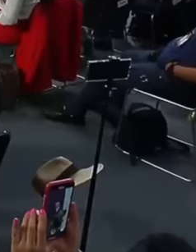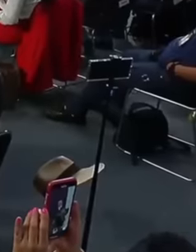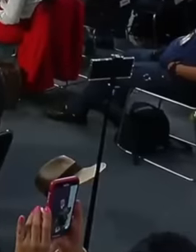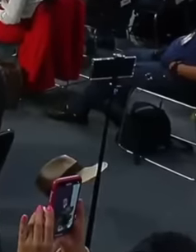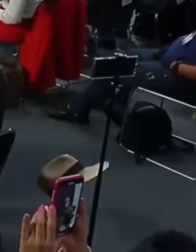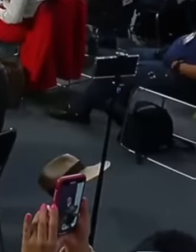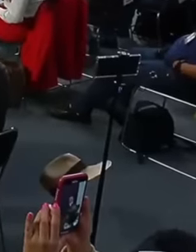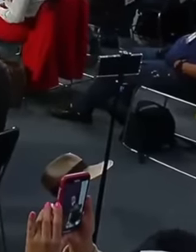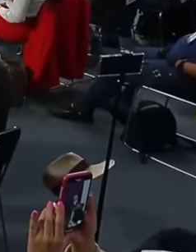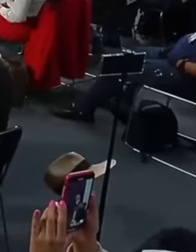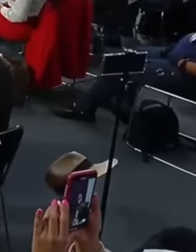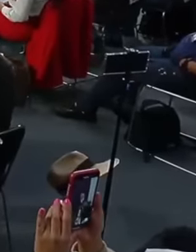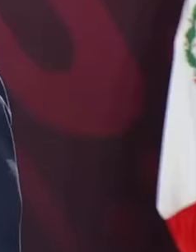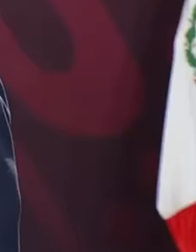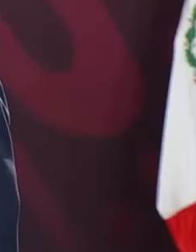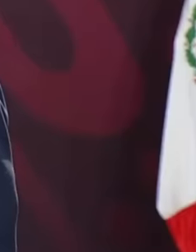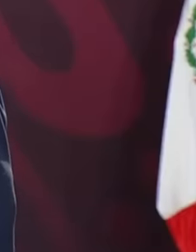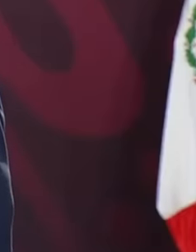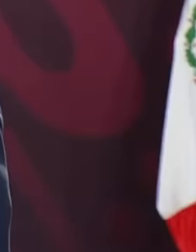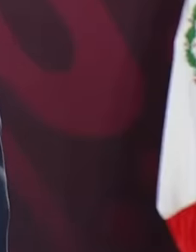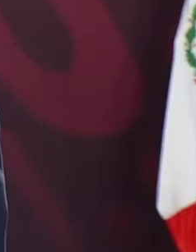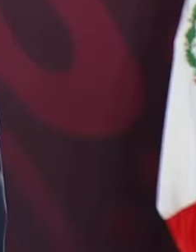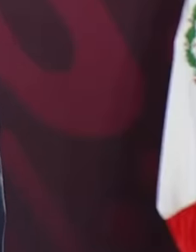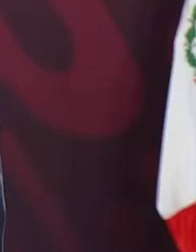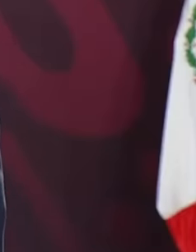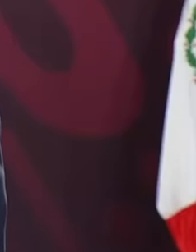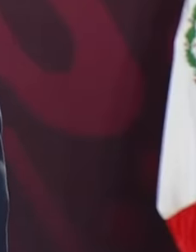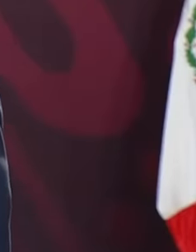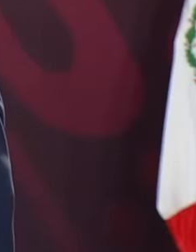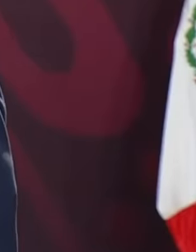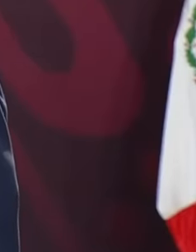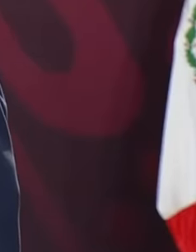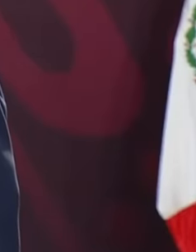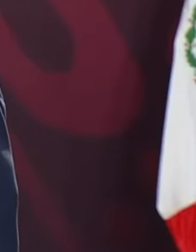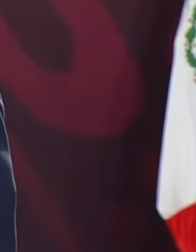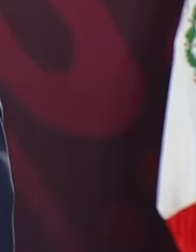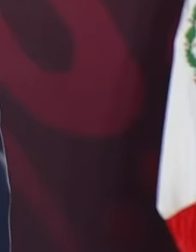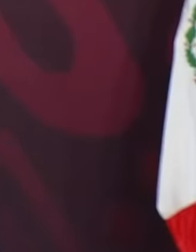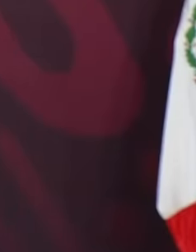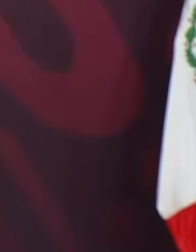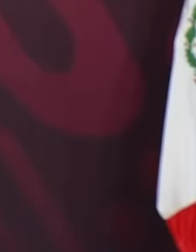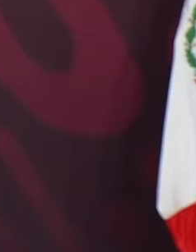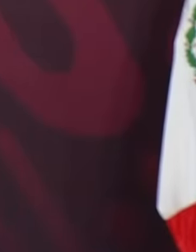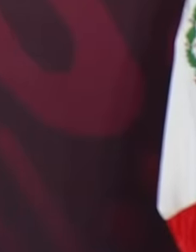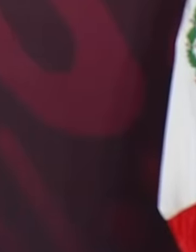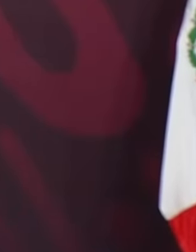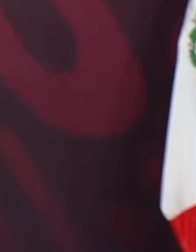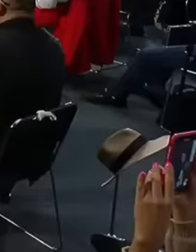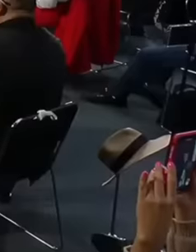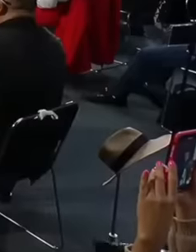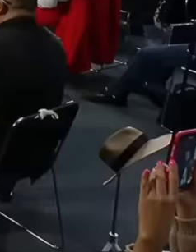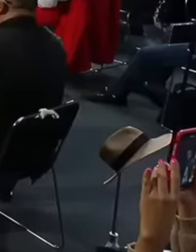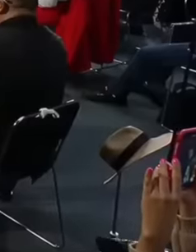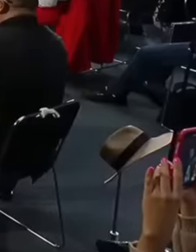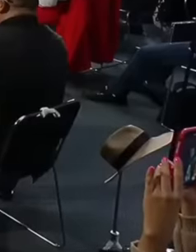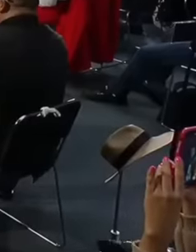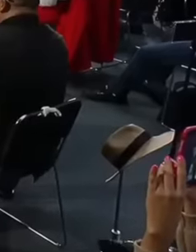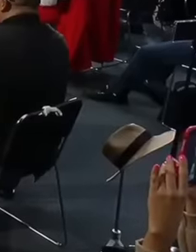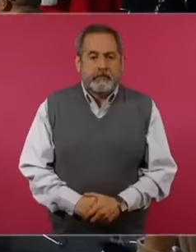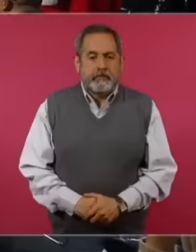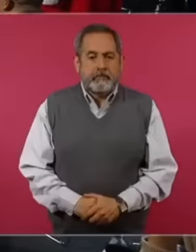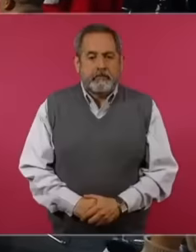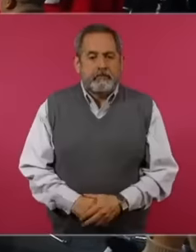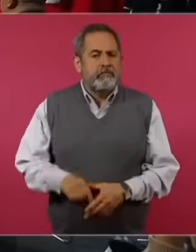elements and he had a party at his house in